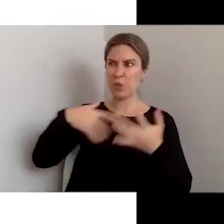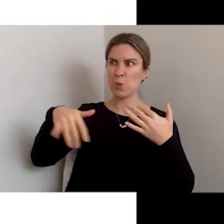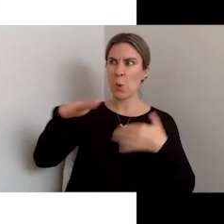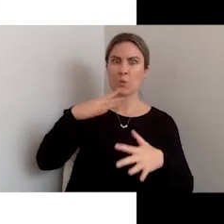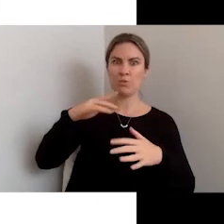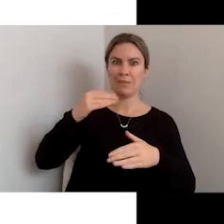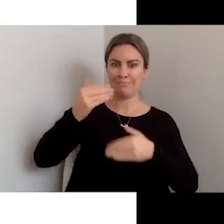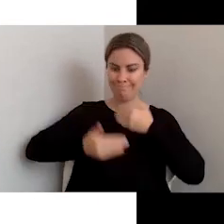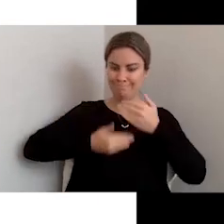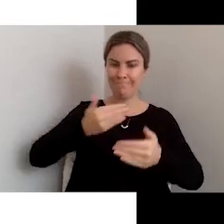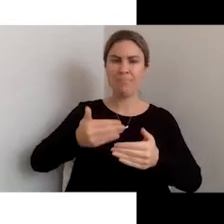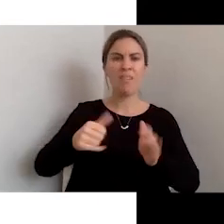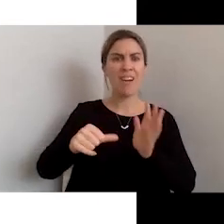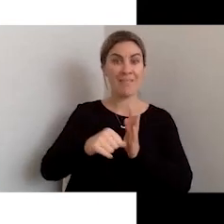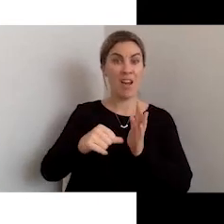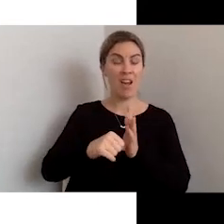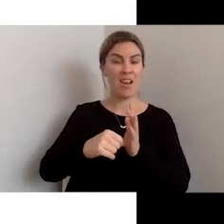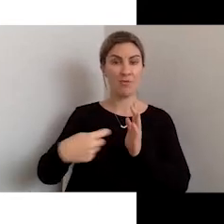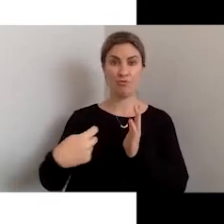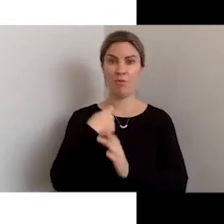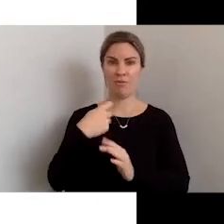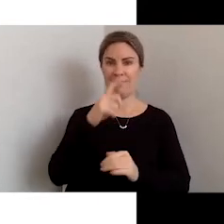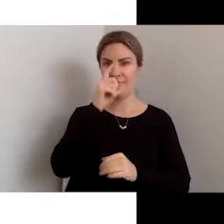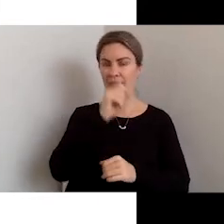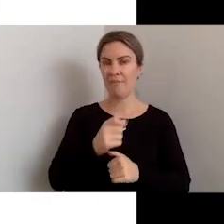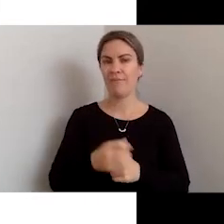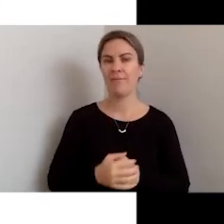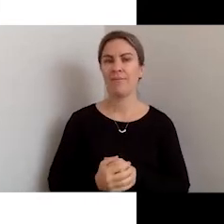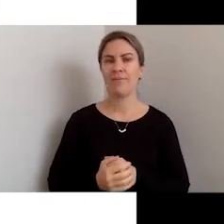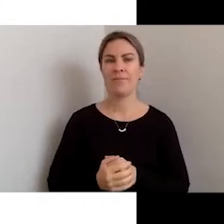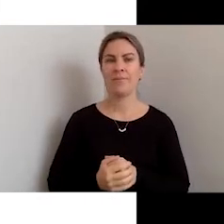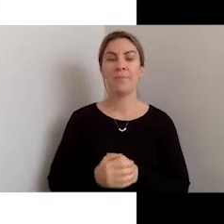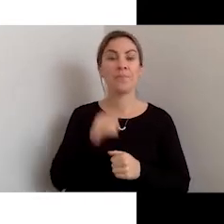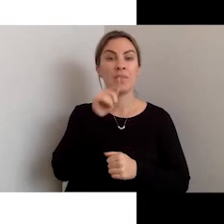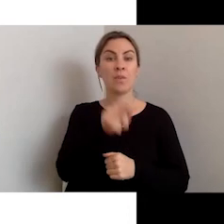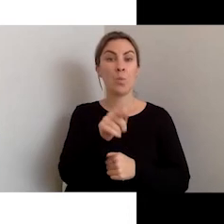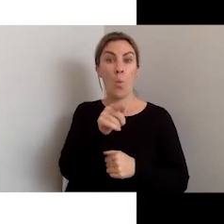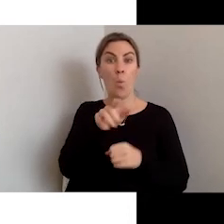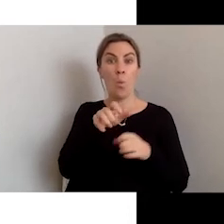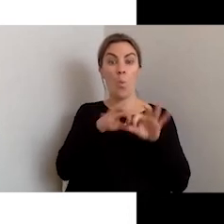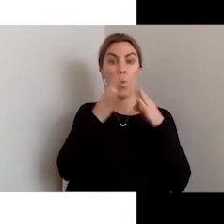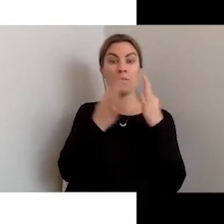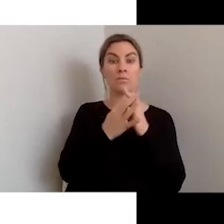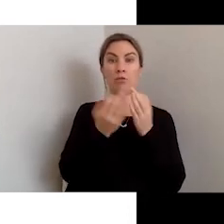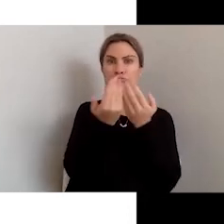rewarding. It will expand an organisation's reach and customer